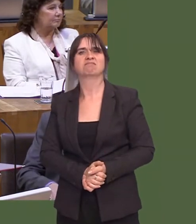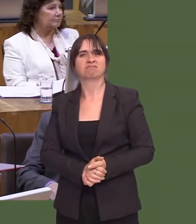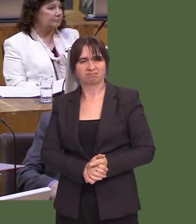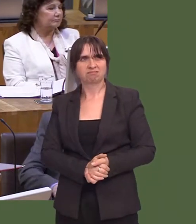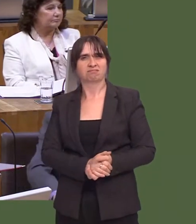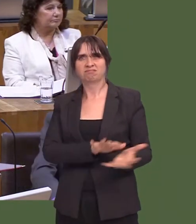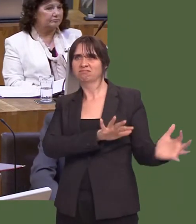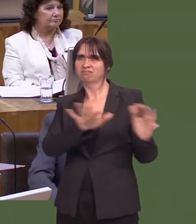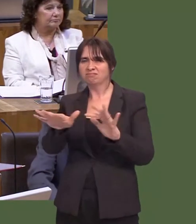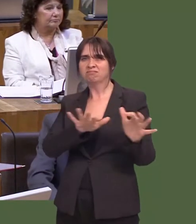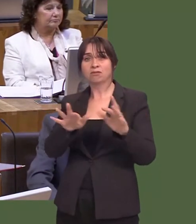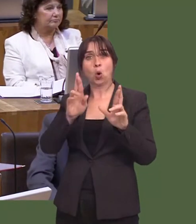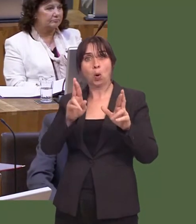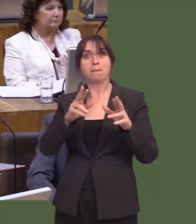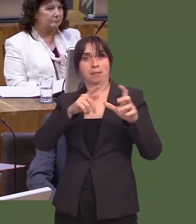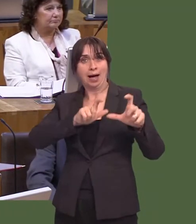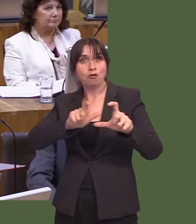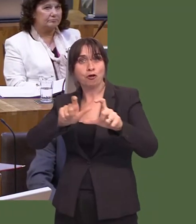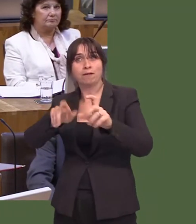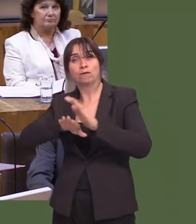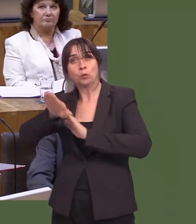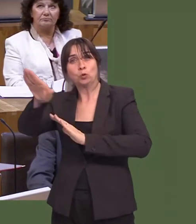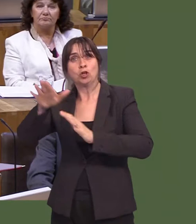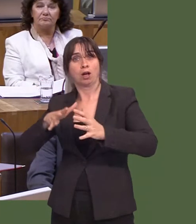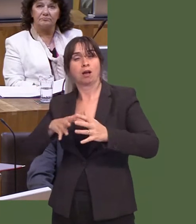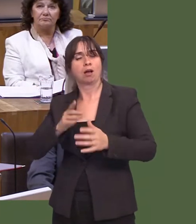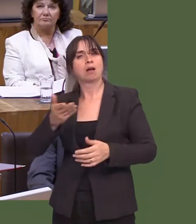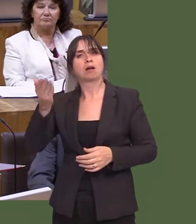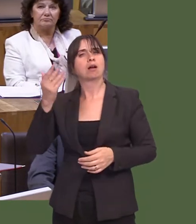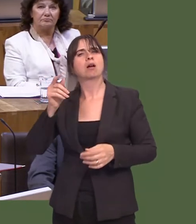I hope that continues in the future, because it was never good for society for a view to